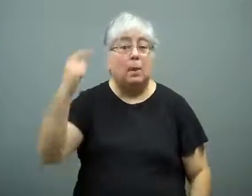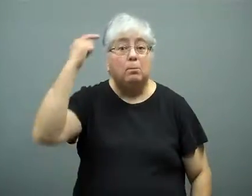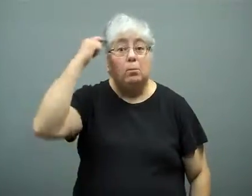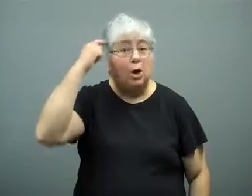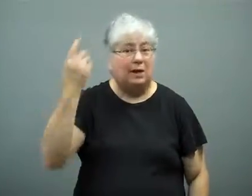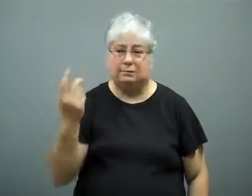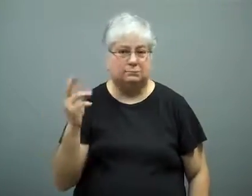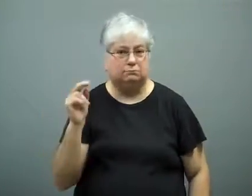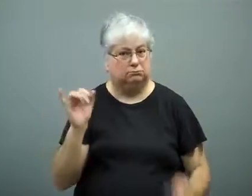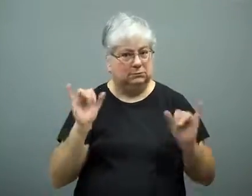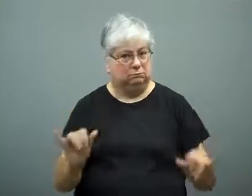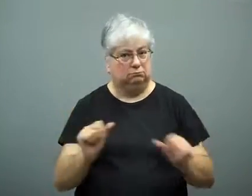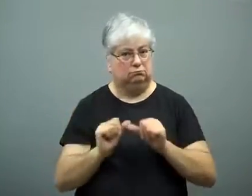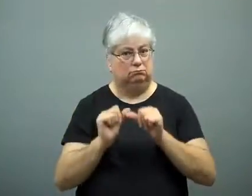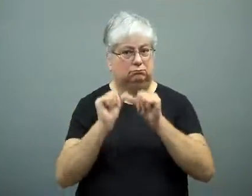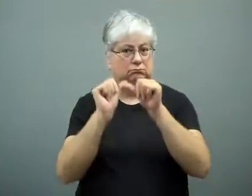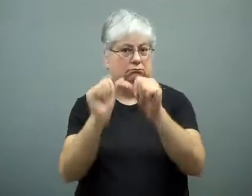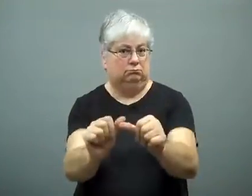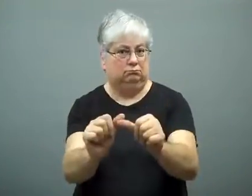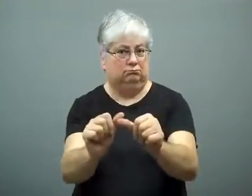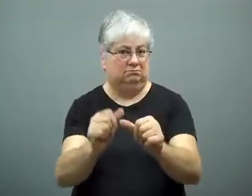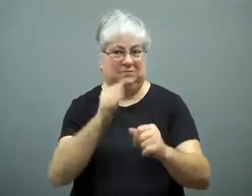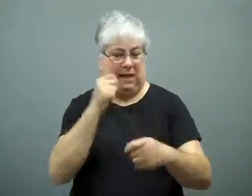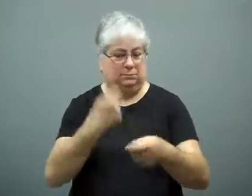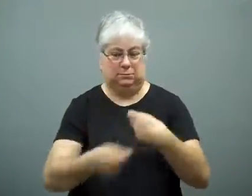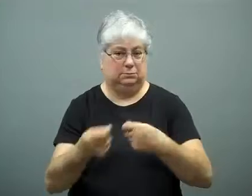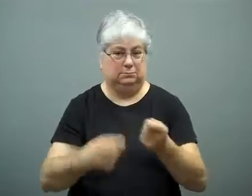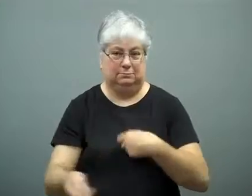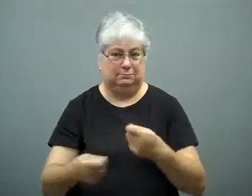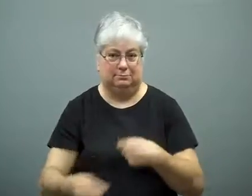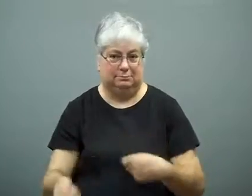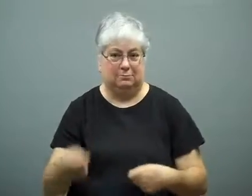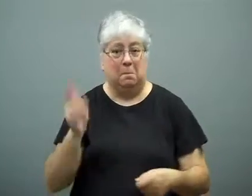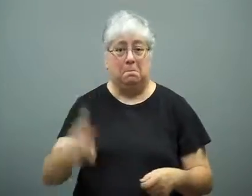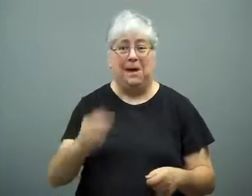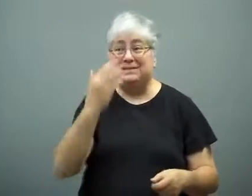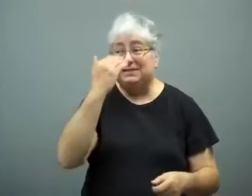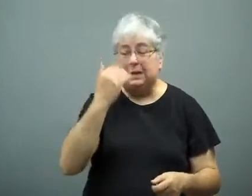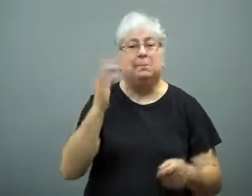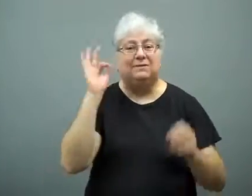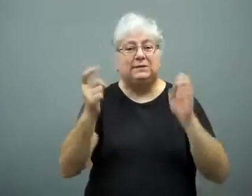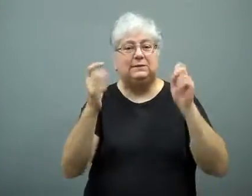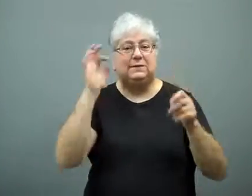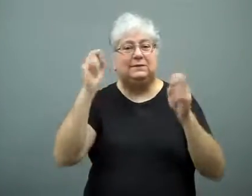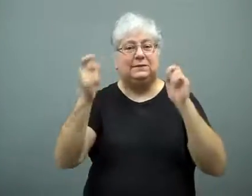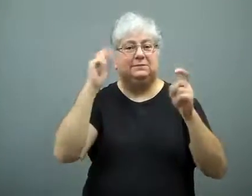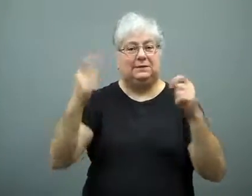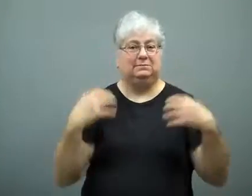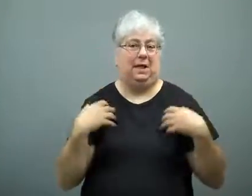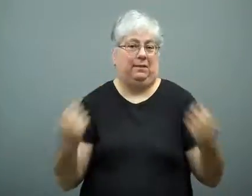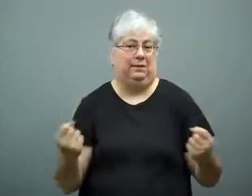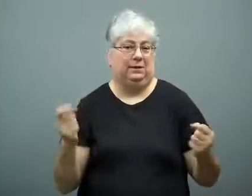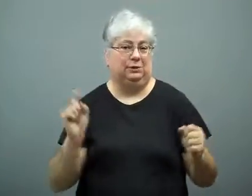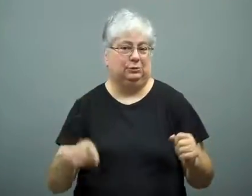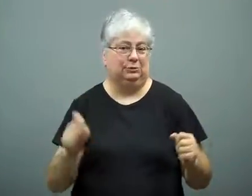Brain cells are not. They are permanent.